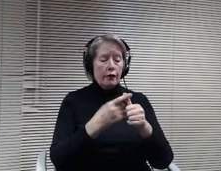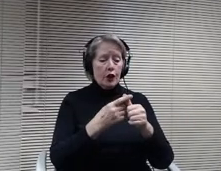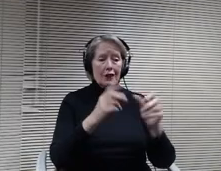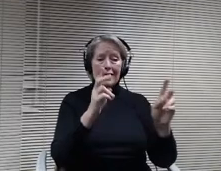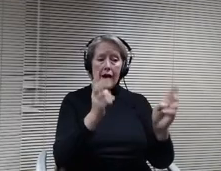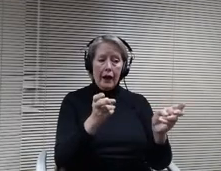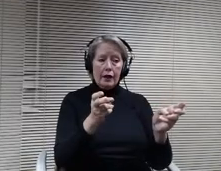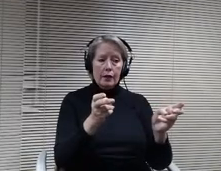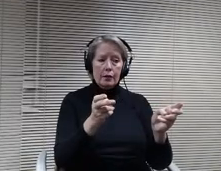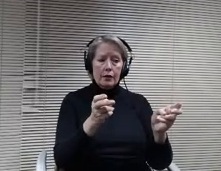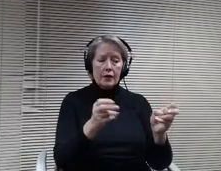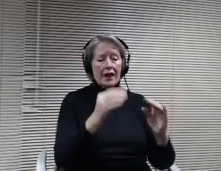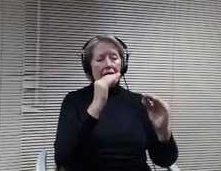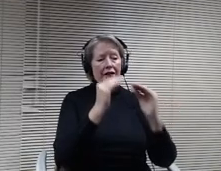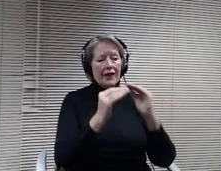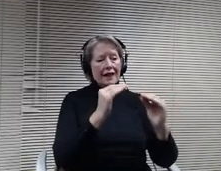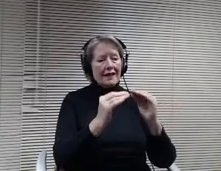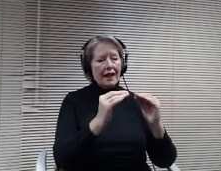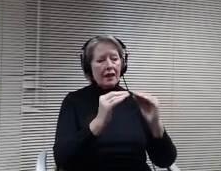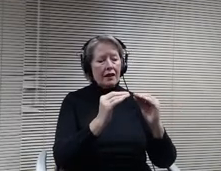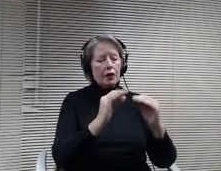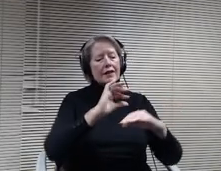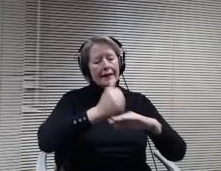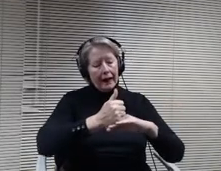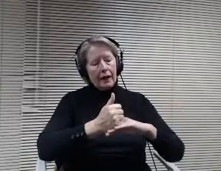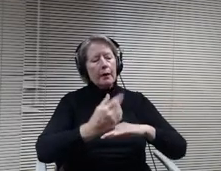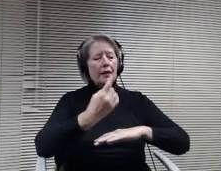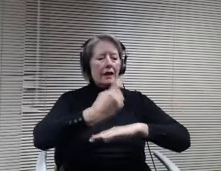and place of each regular board meeting. Doctor Peterson